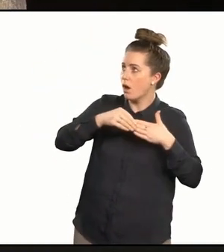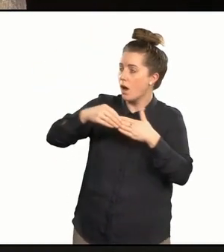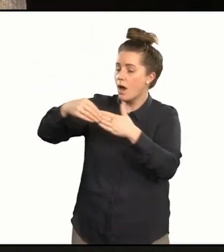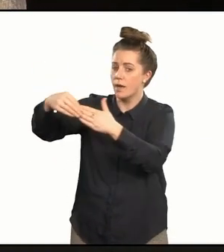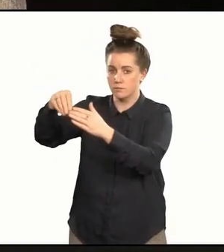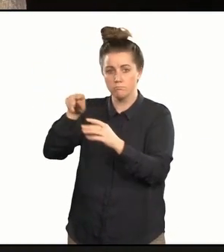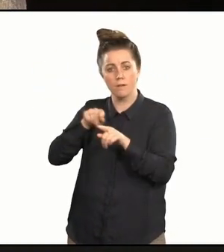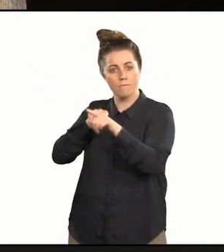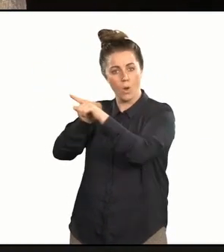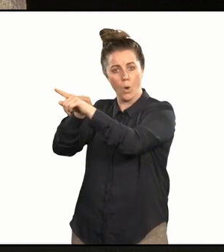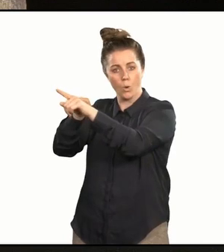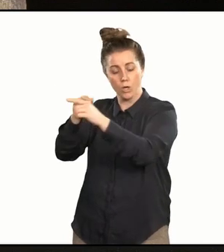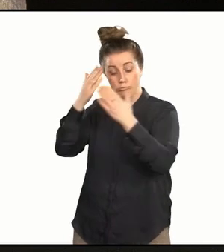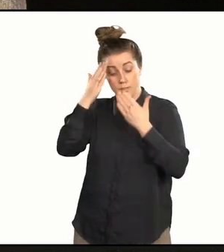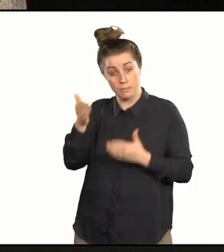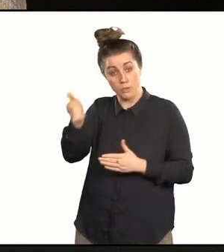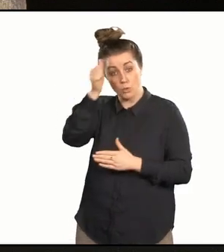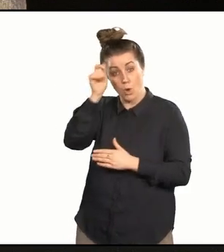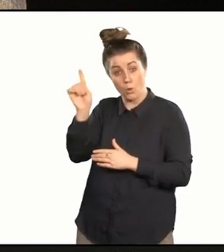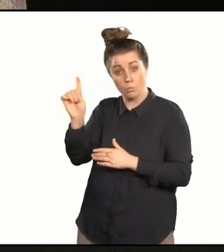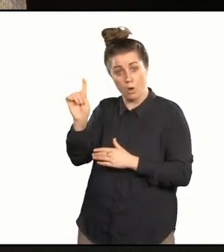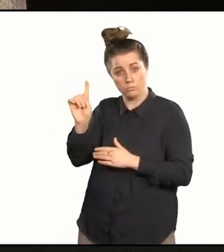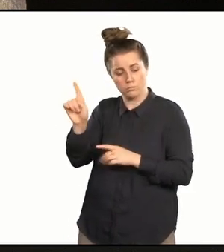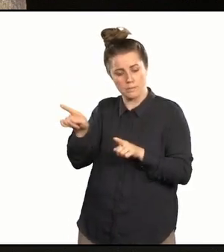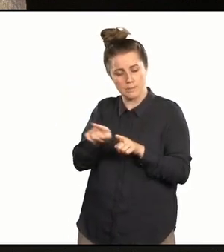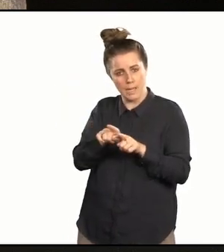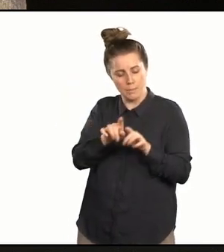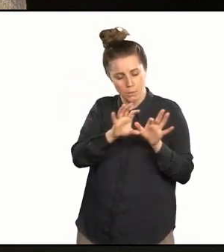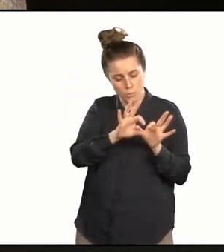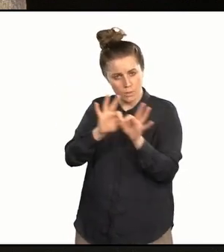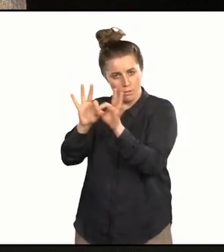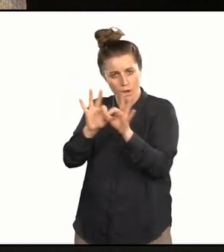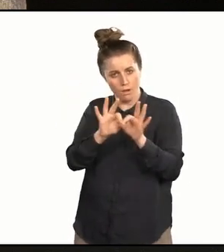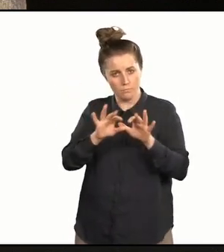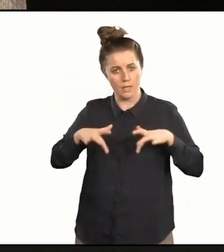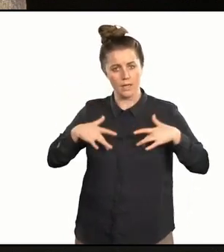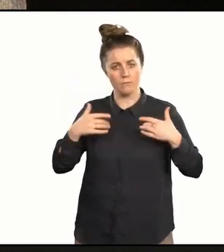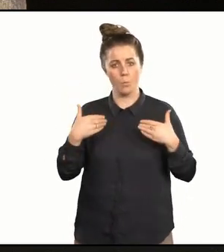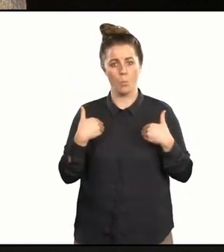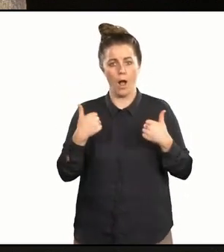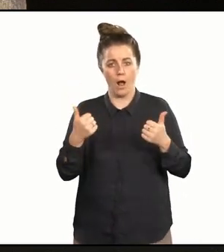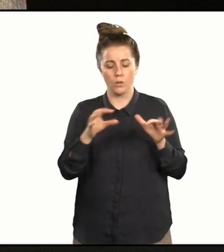We who respect her know that this is to live mutually in wellness amongst all creatures.